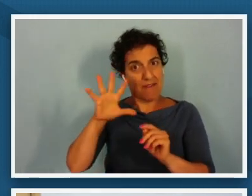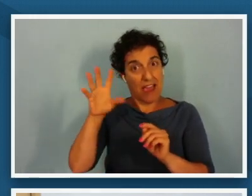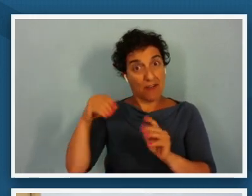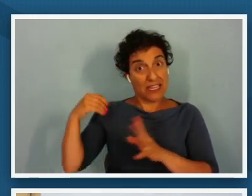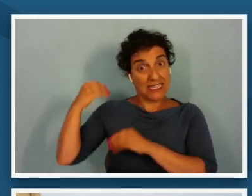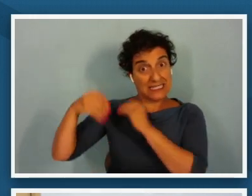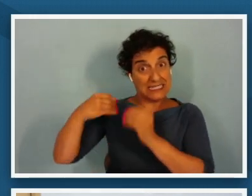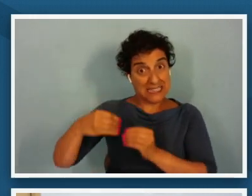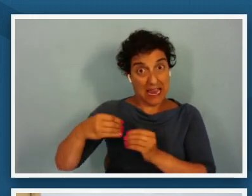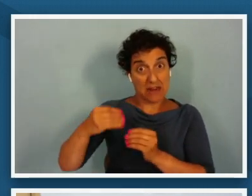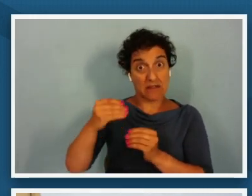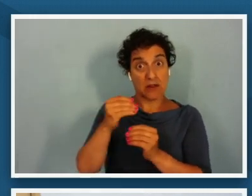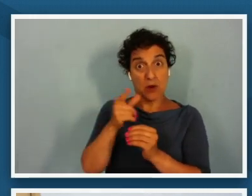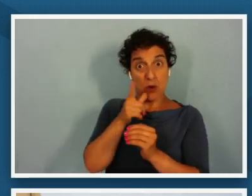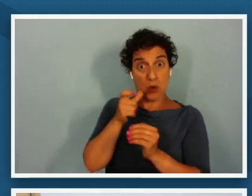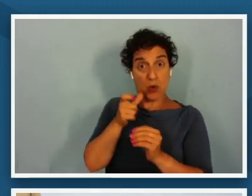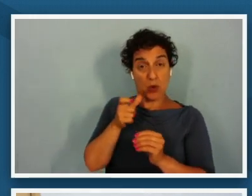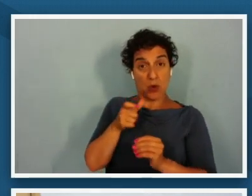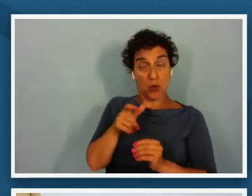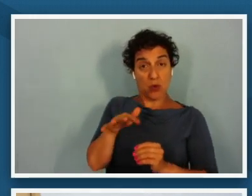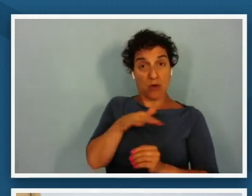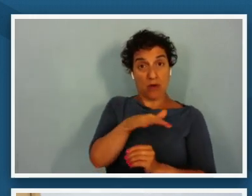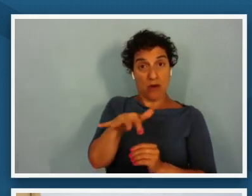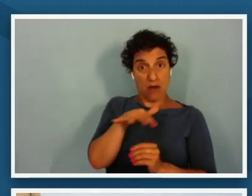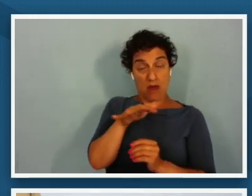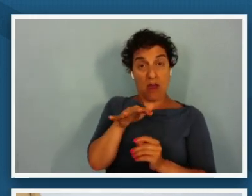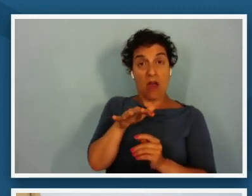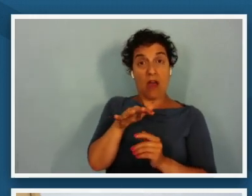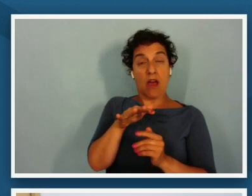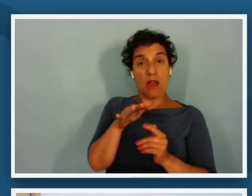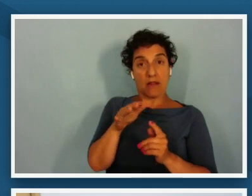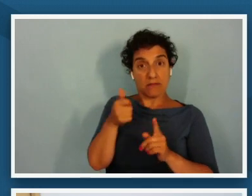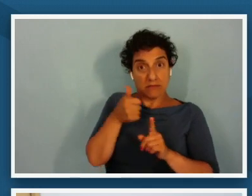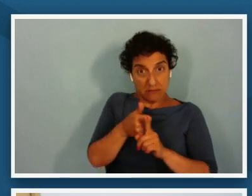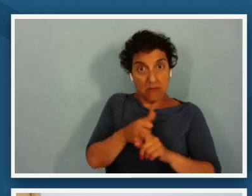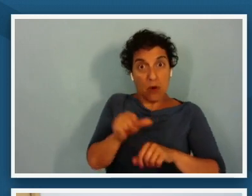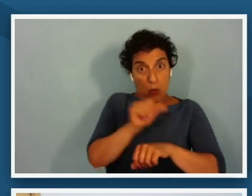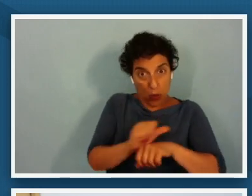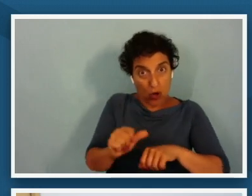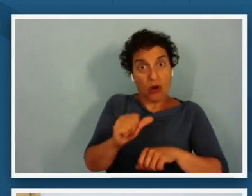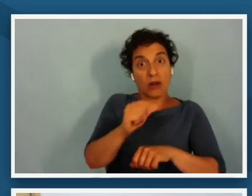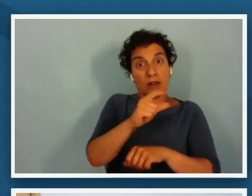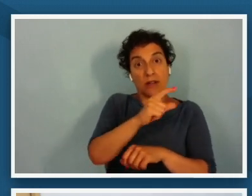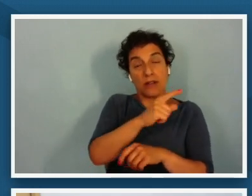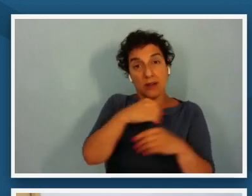have put work blood sweat and tears into the